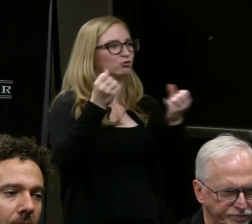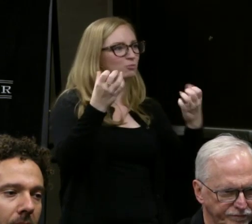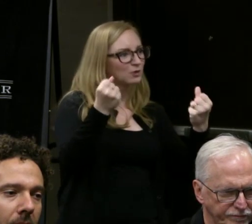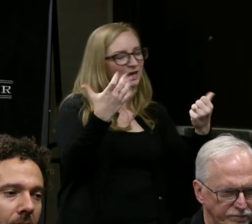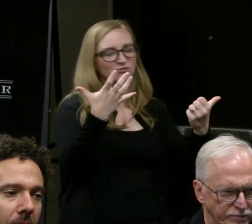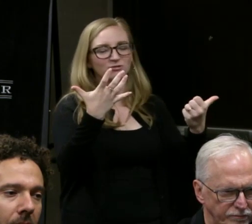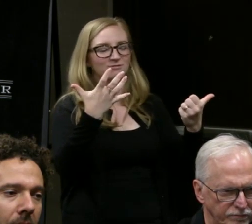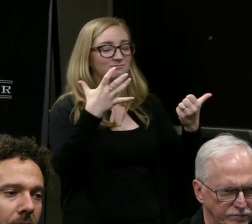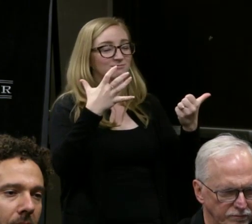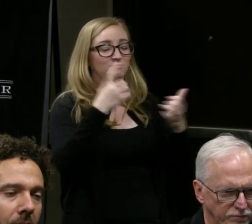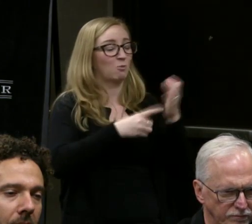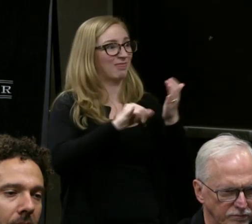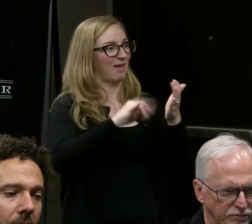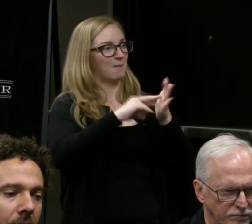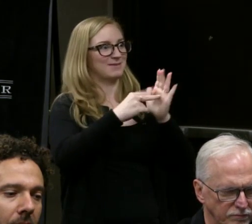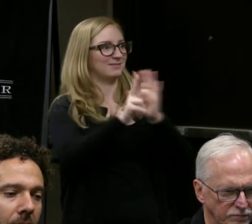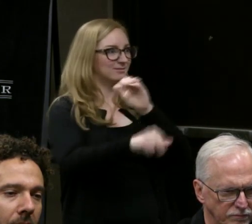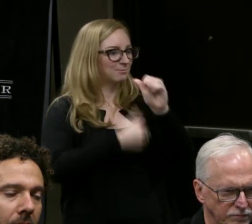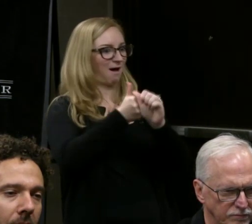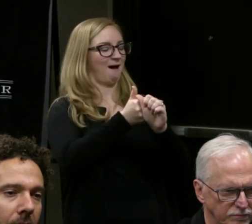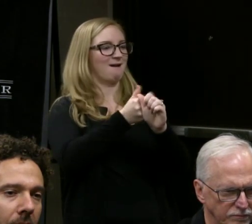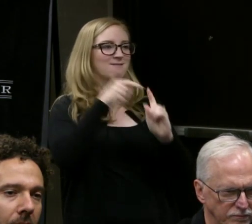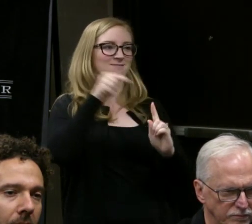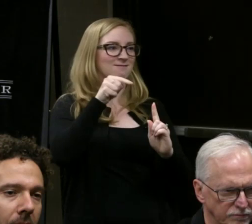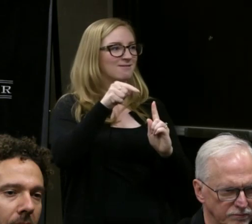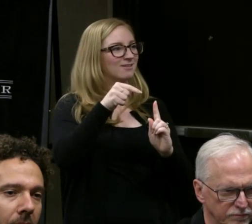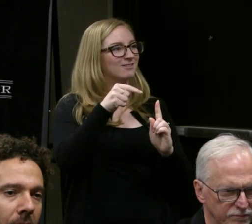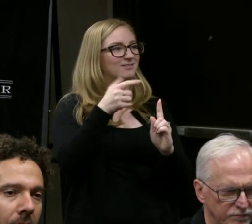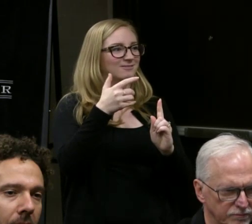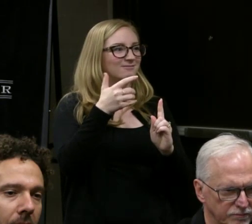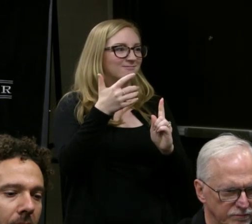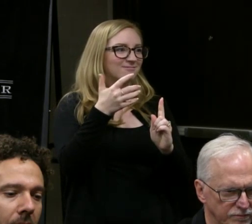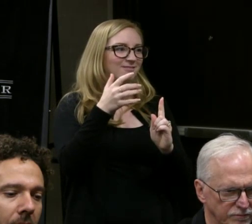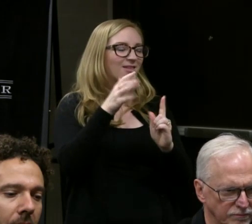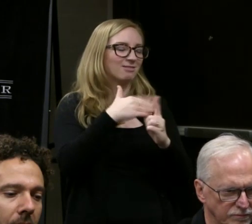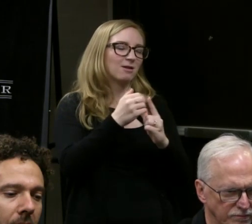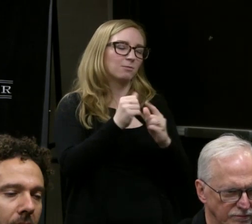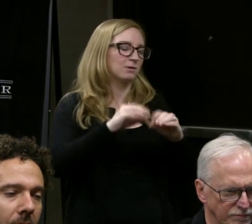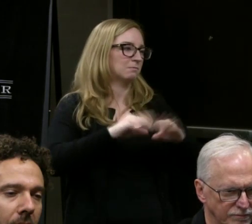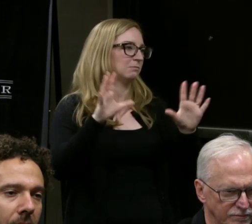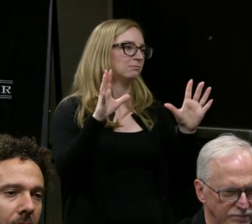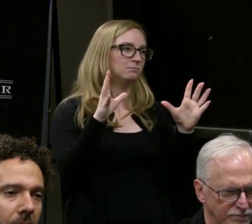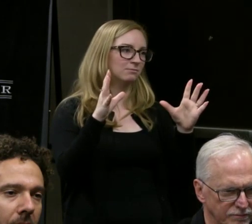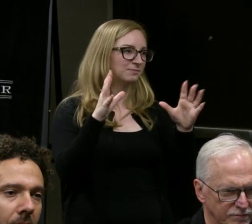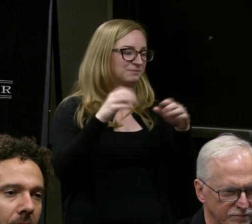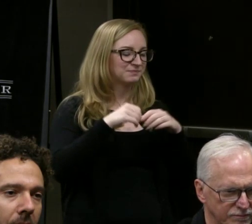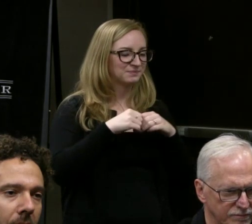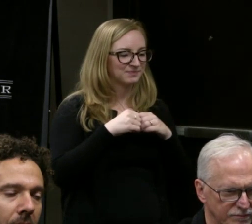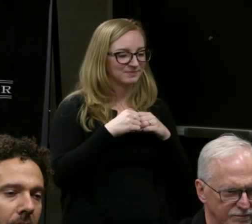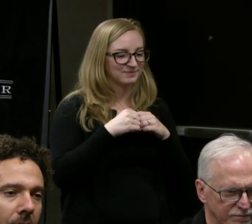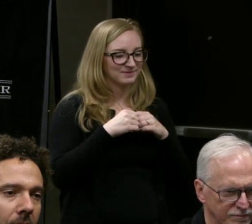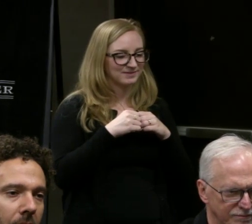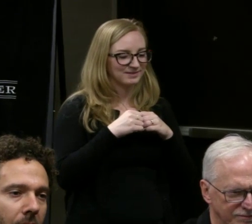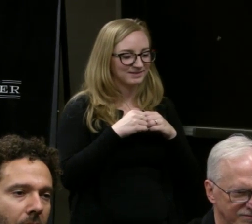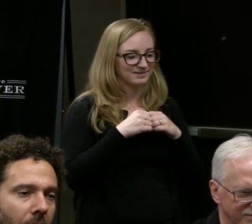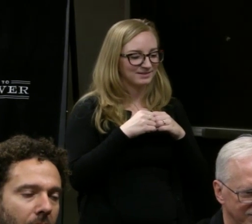We have tried to look at how to take our own learning process